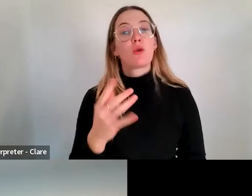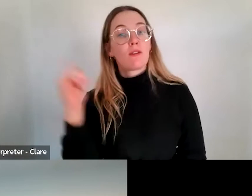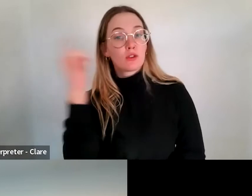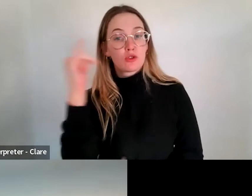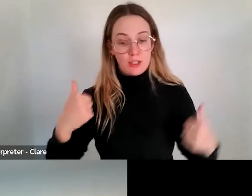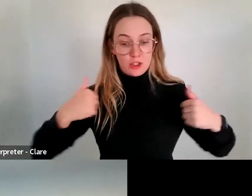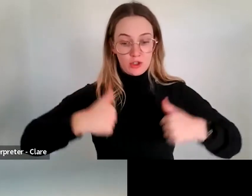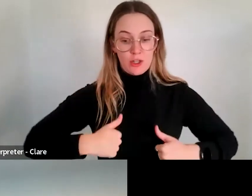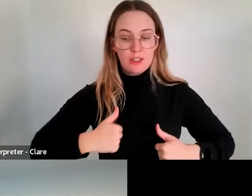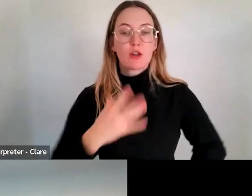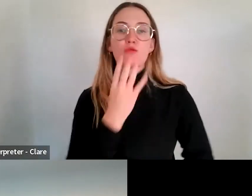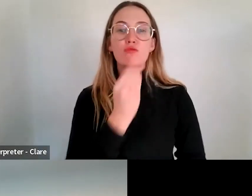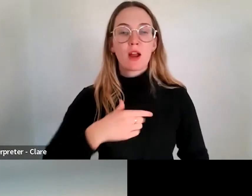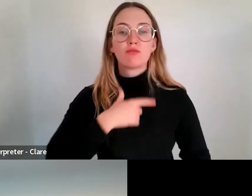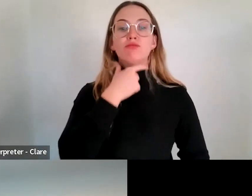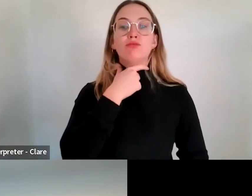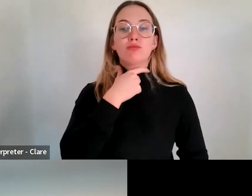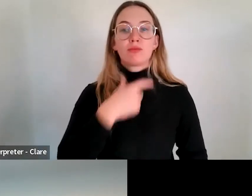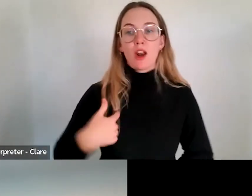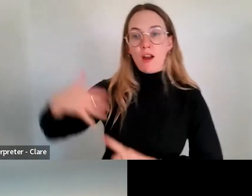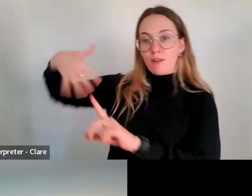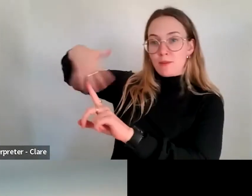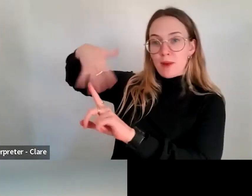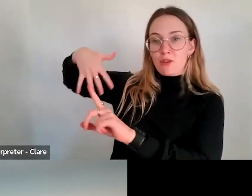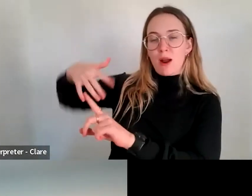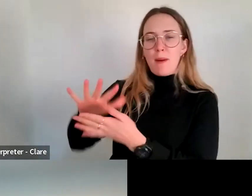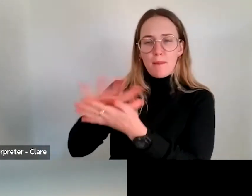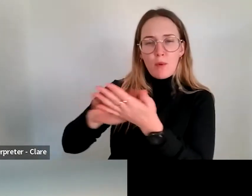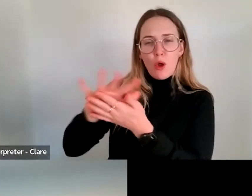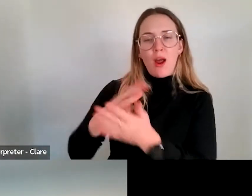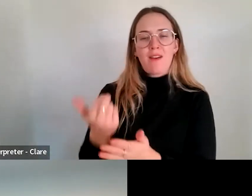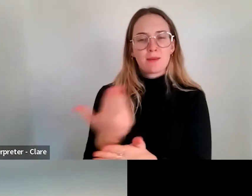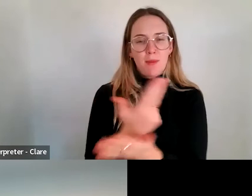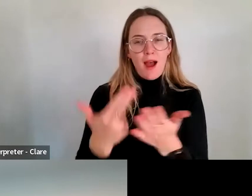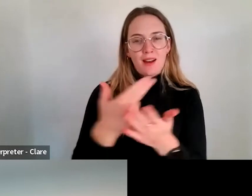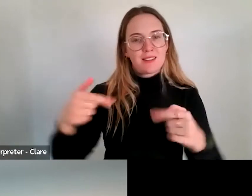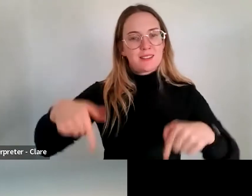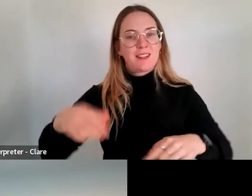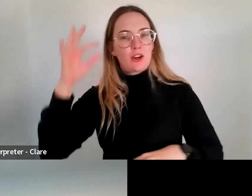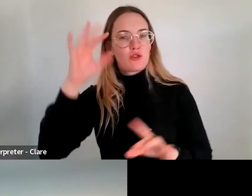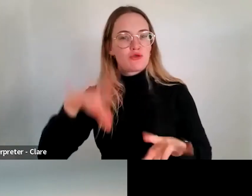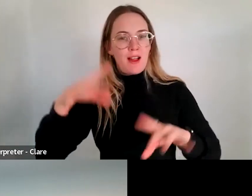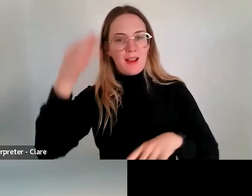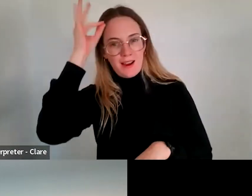I've got a blurred background with some artwork in one of our meeting rooms here at the Australia Council and I've got greying hair.